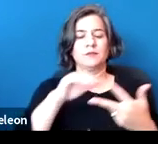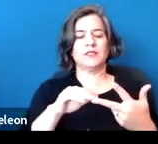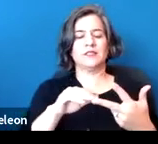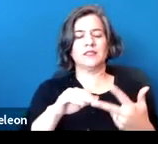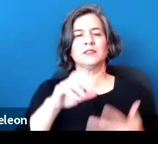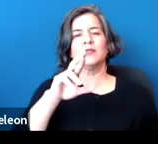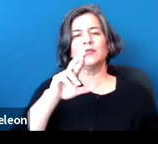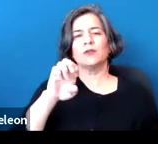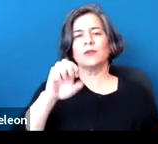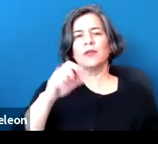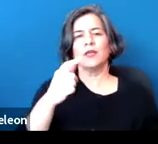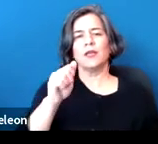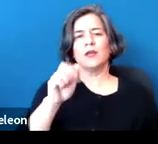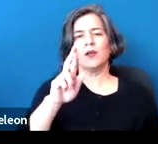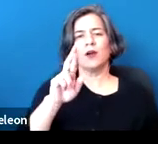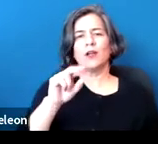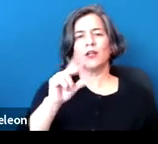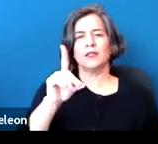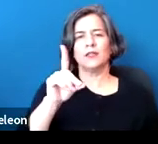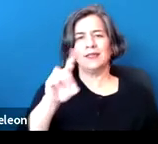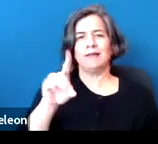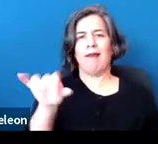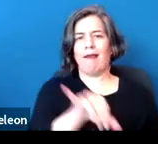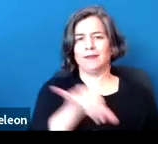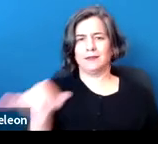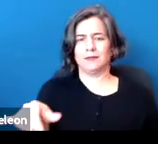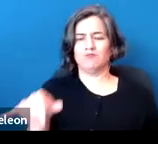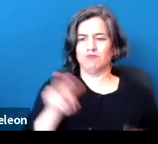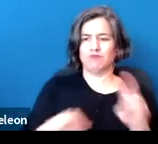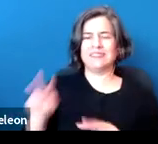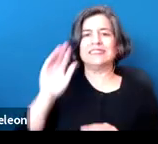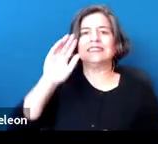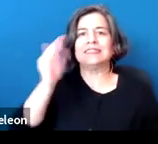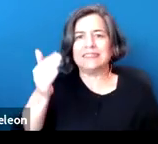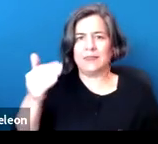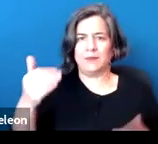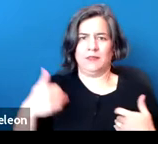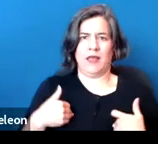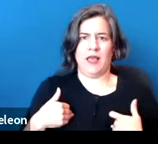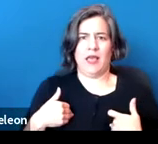And in this analysis, we don't focus on the person with the impairment.